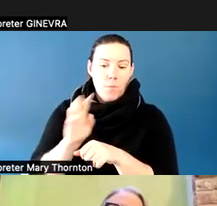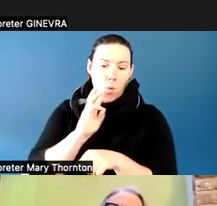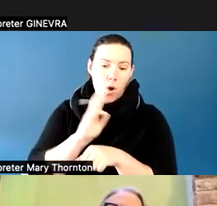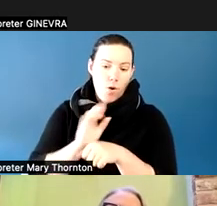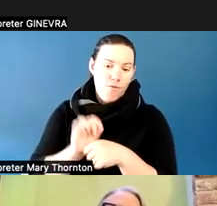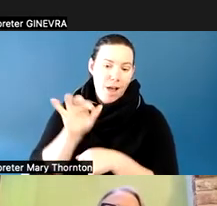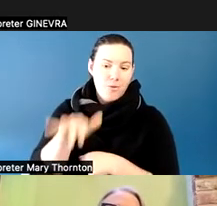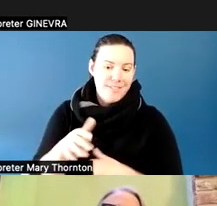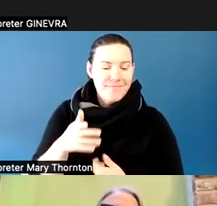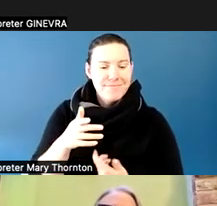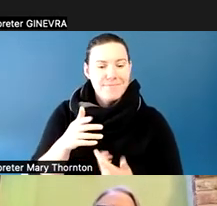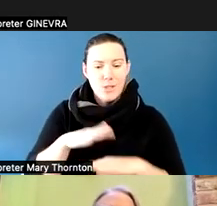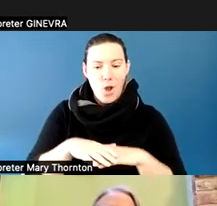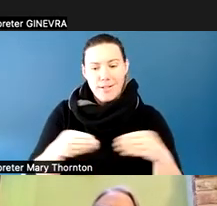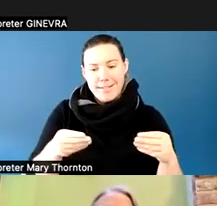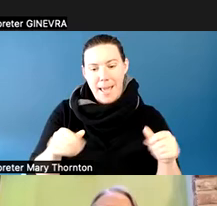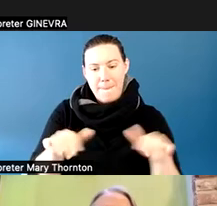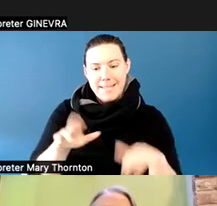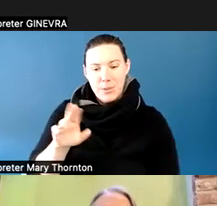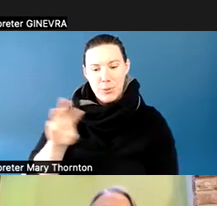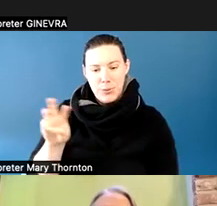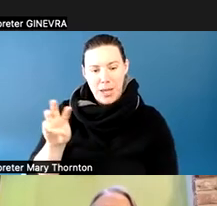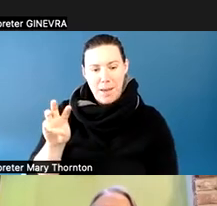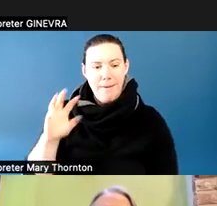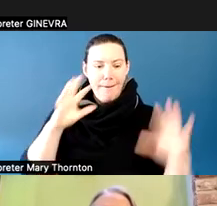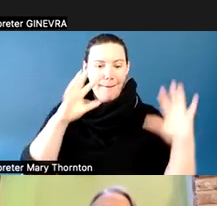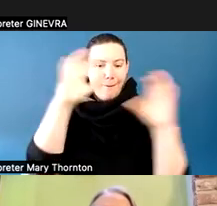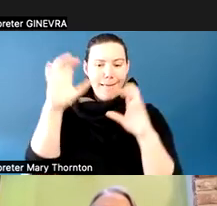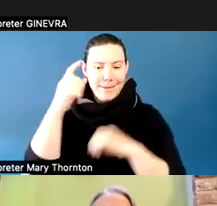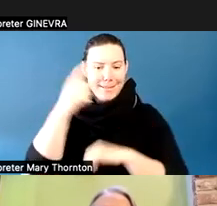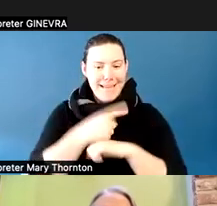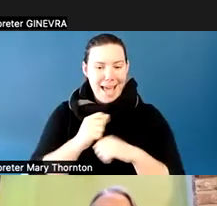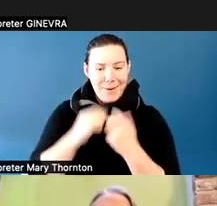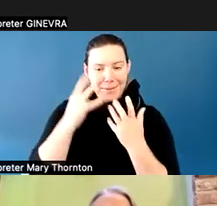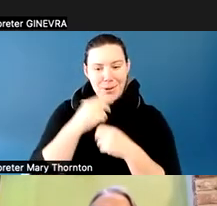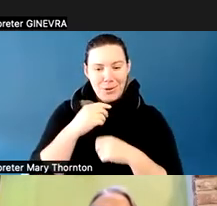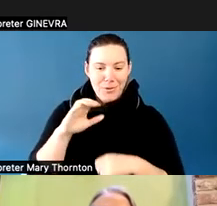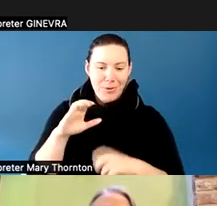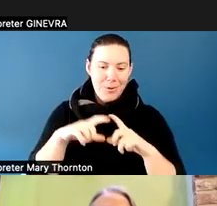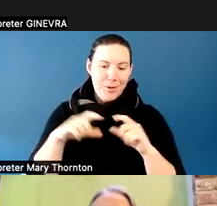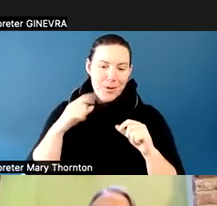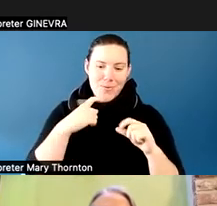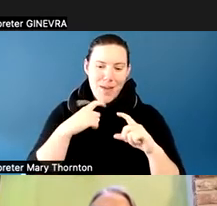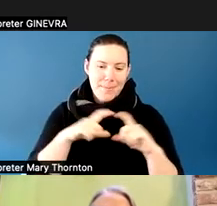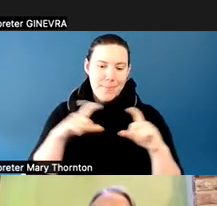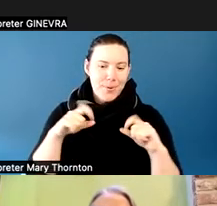cloudy day there with our beautiful brick buildings in the background. And there's another student pictured.